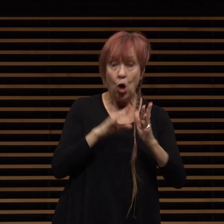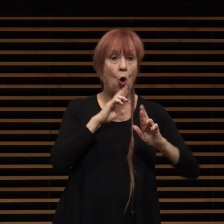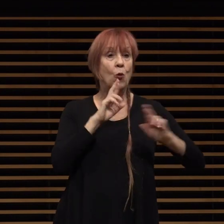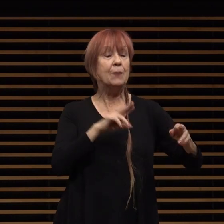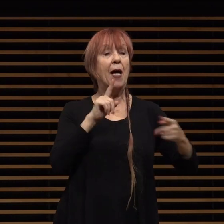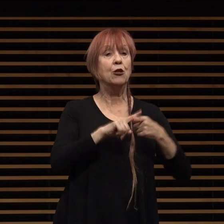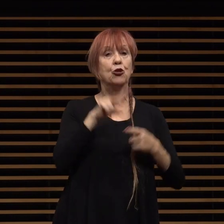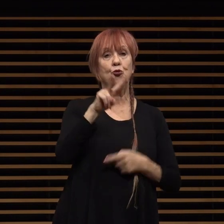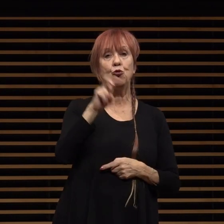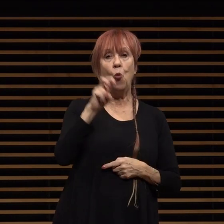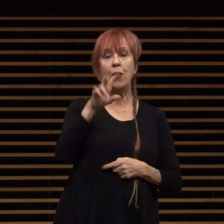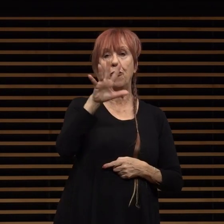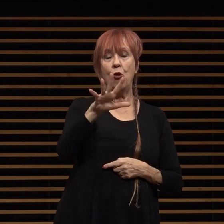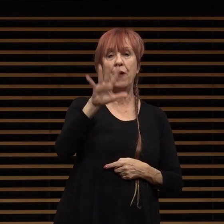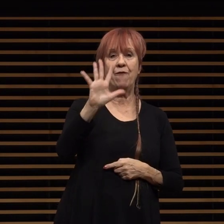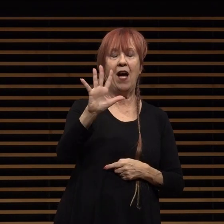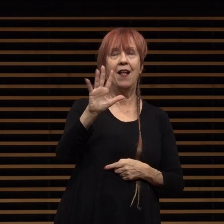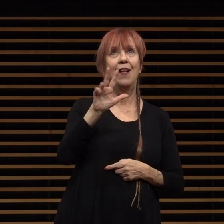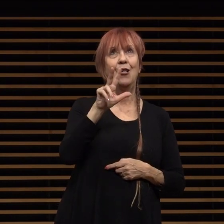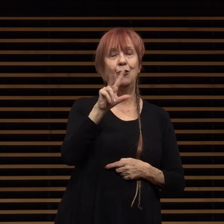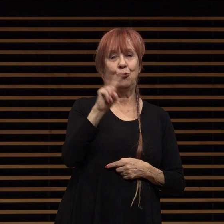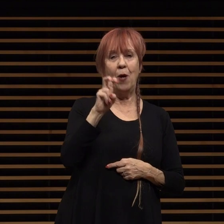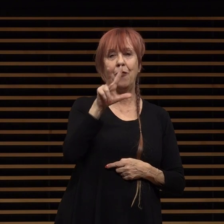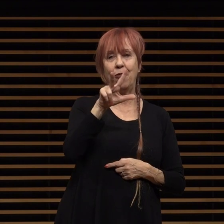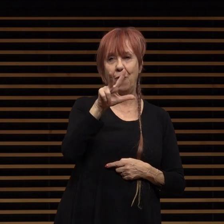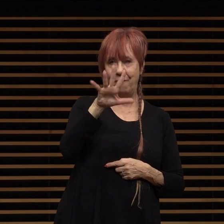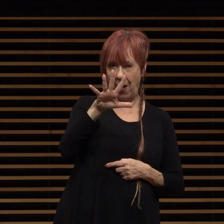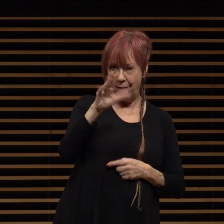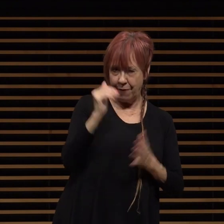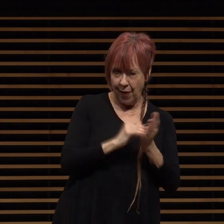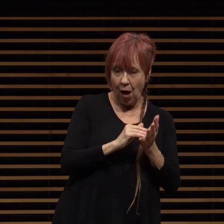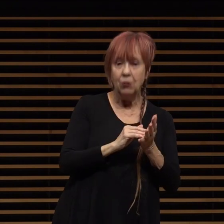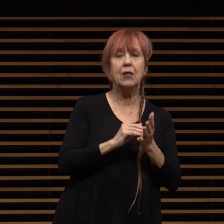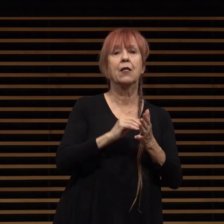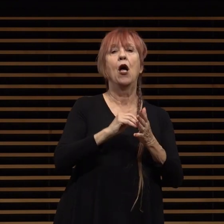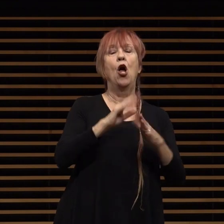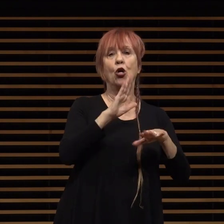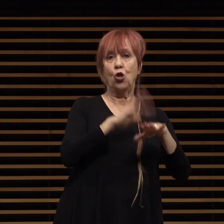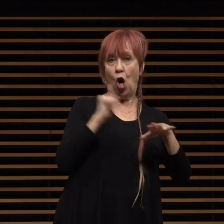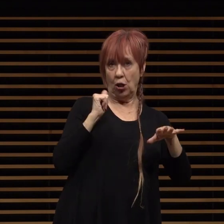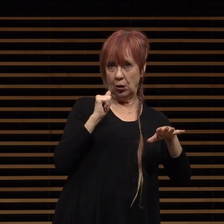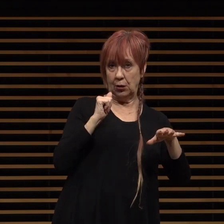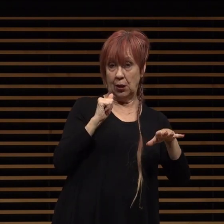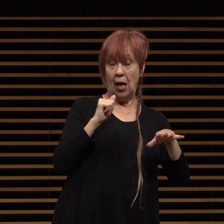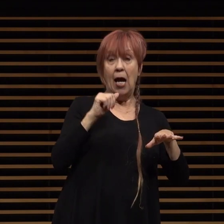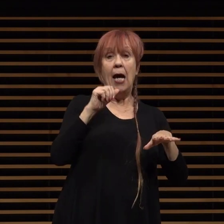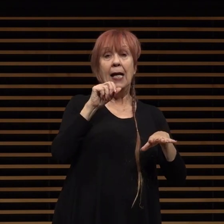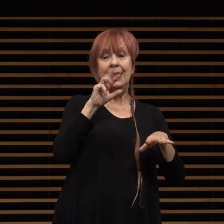235 000 calls